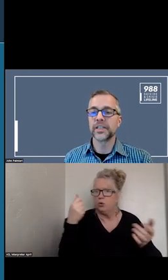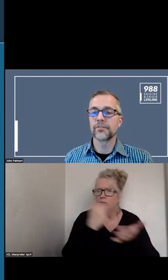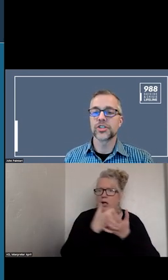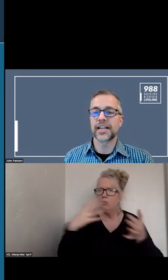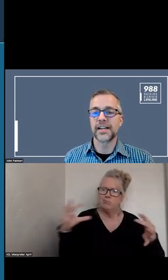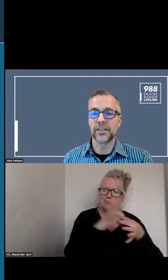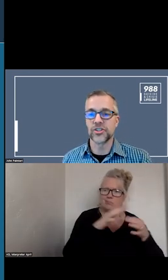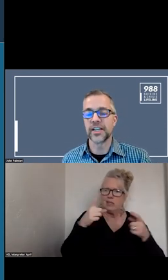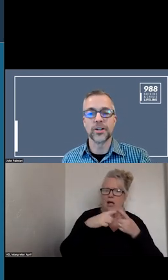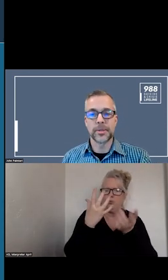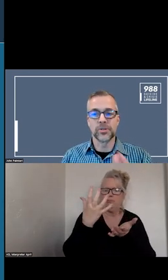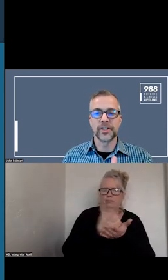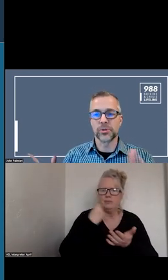DO WE LEVERAGE TECHNOLOGY? I DON'T THINK PEOPLE LIKE